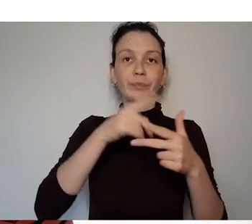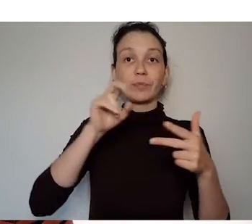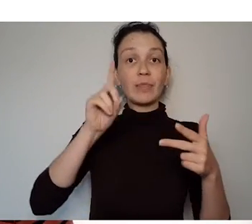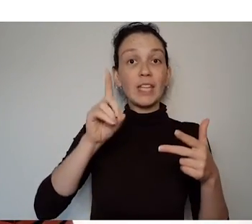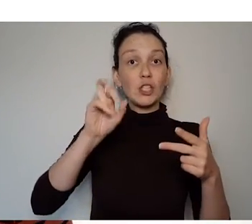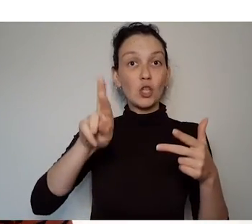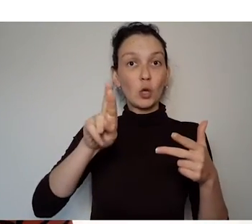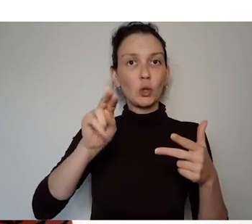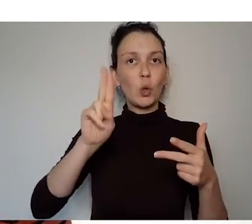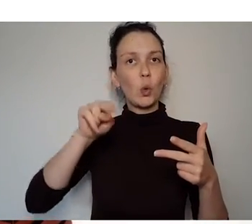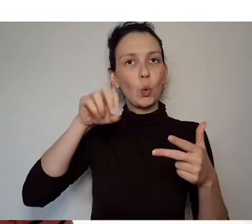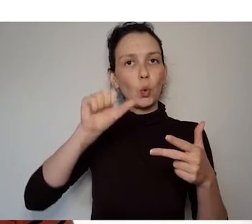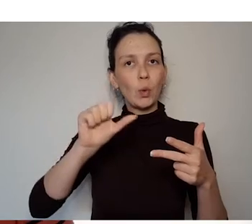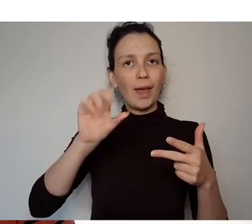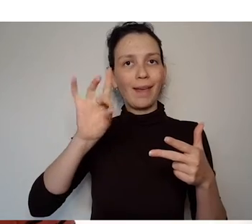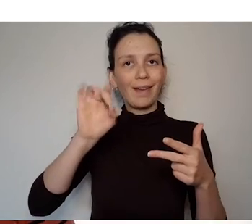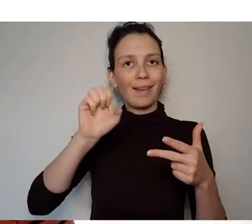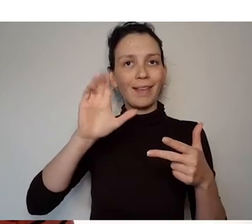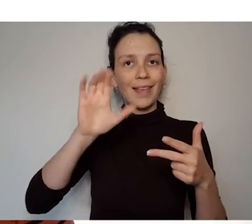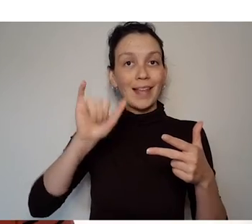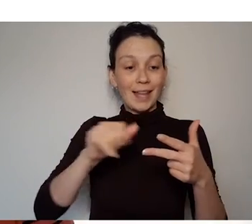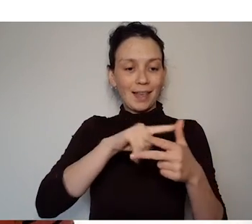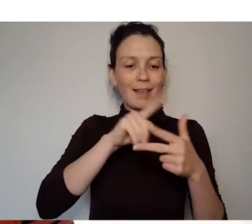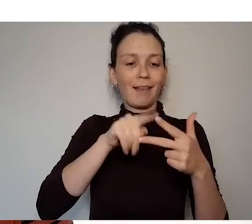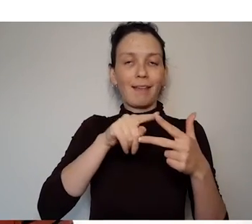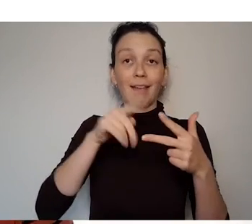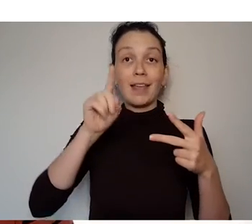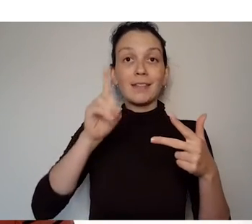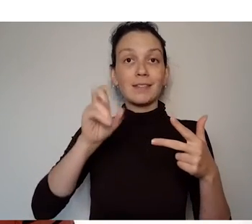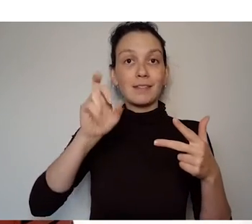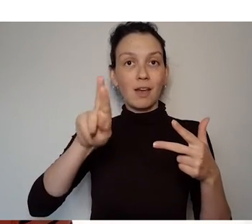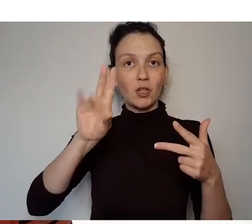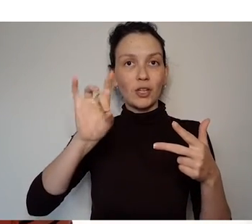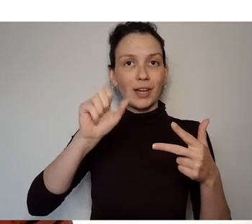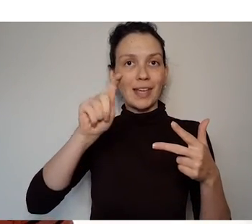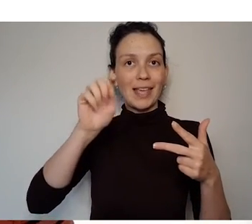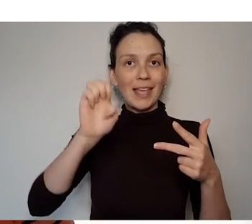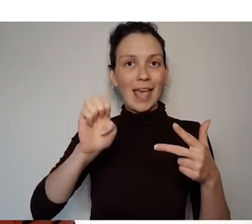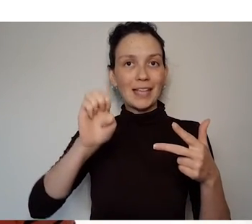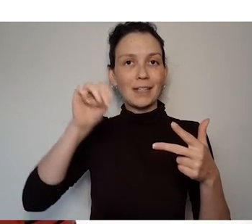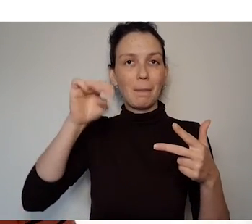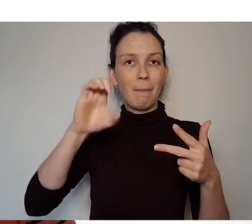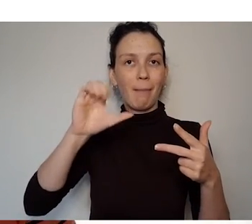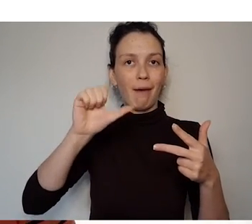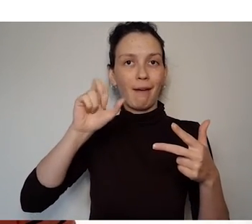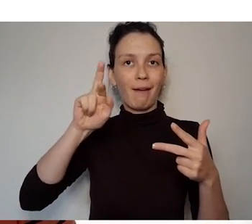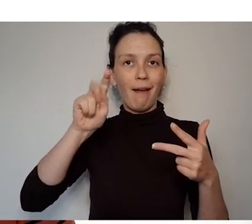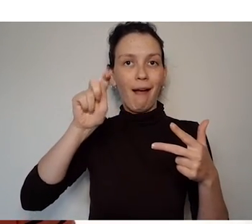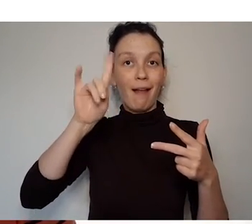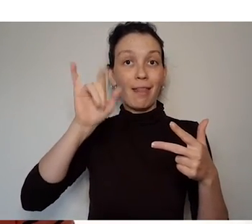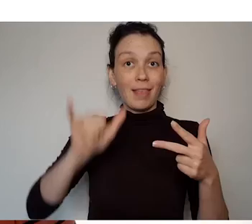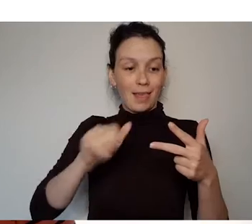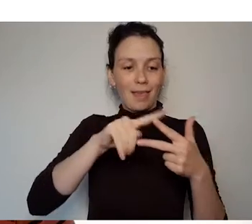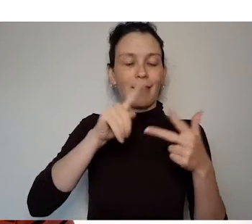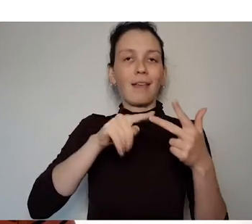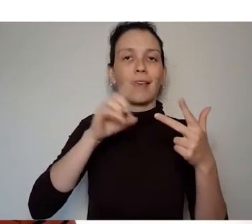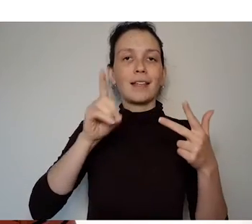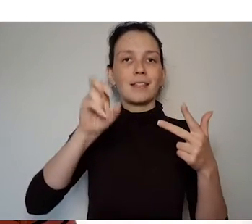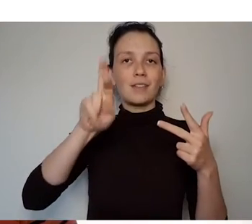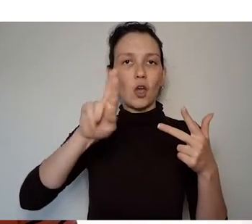Dr. Una Kealy, Dr. Kate McCarthy and Dr. Jenny O'Connor. We're also attempting something new for us -